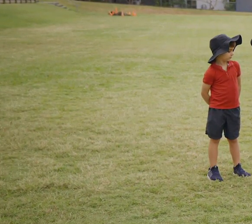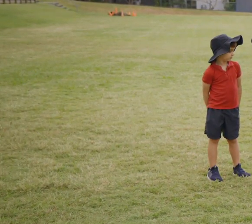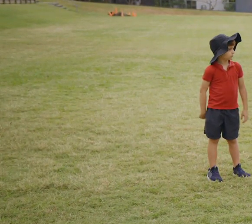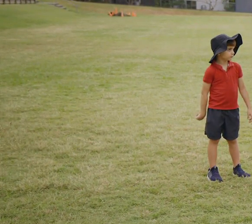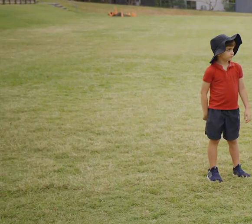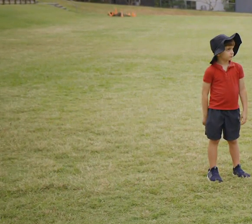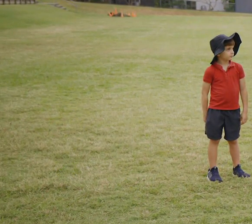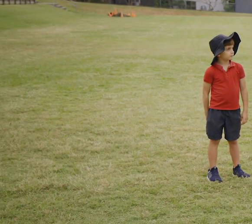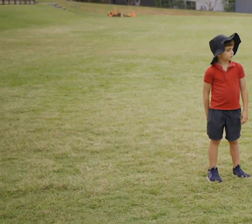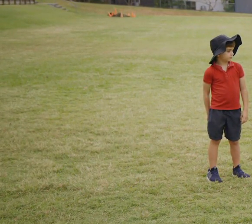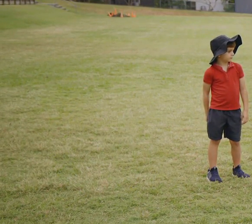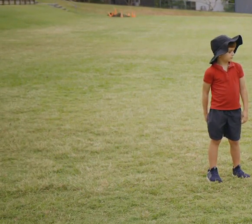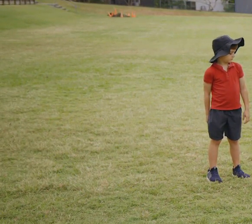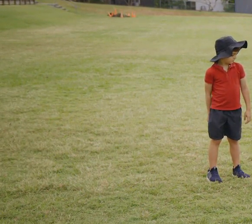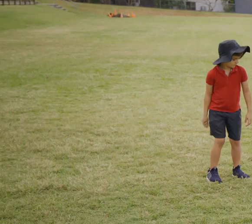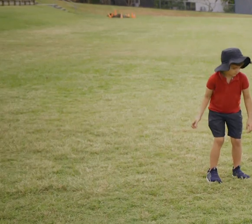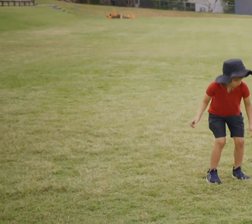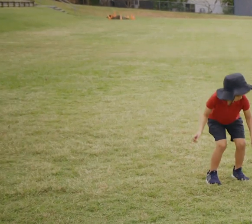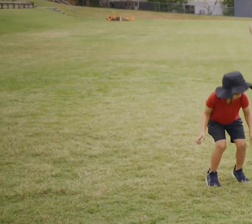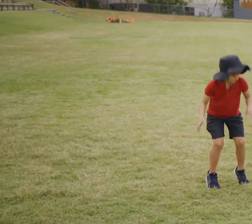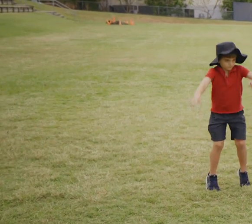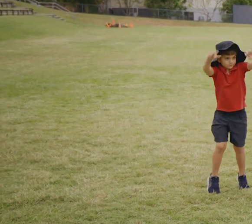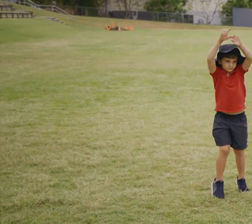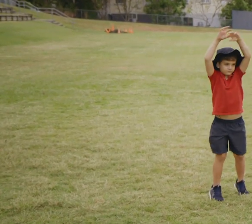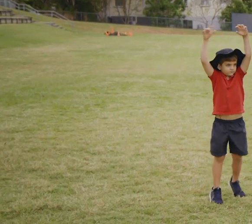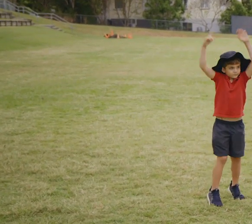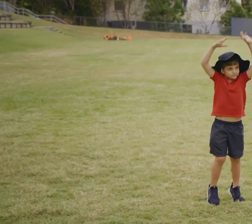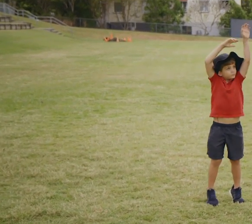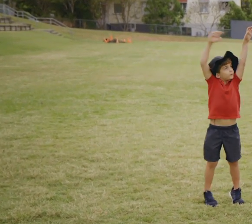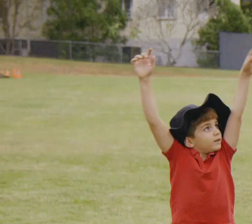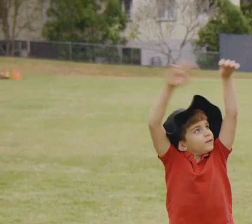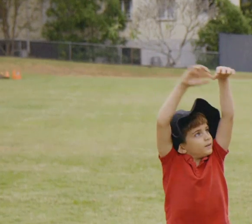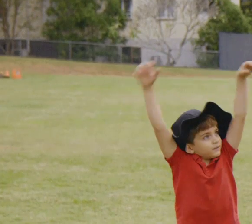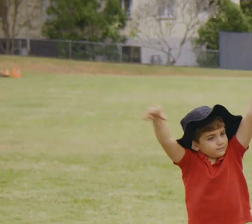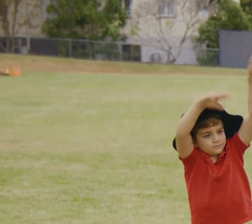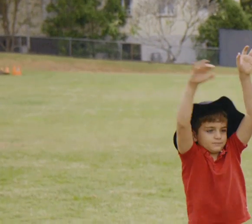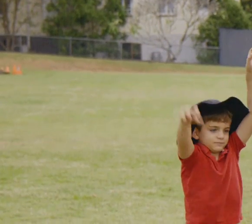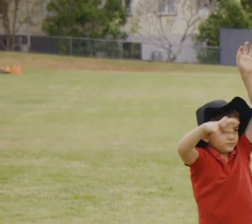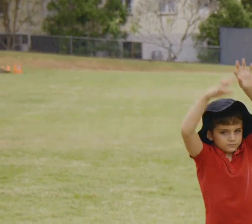and the roof of the car. Are you ready? We’re going to get up on our toes. Going to go up nice and high, reach up, wash and move your hands.